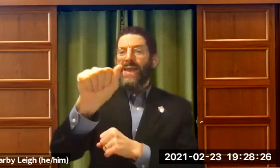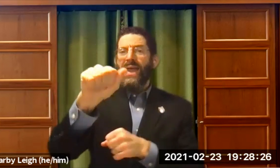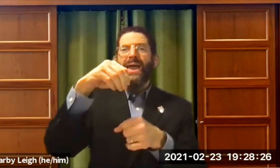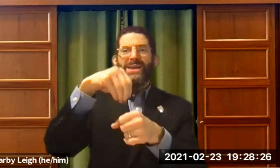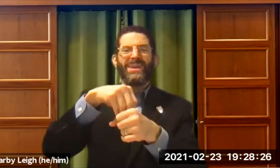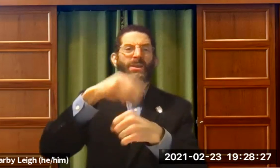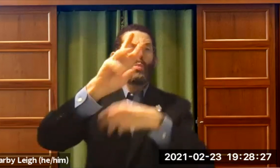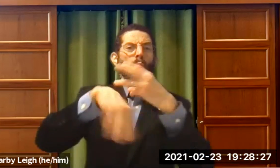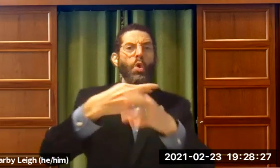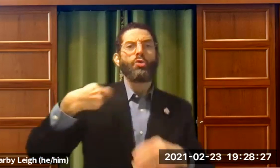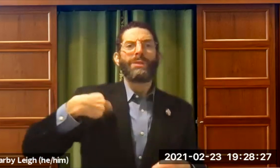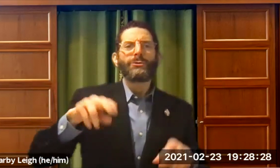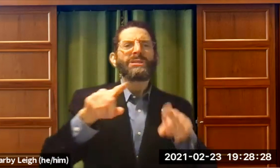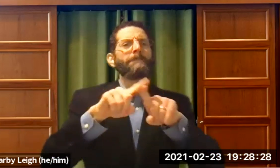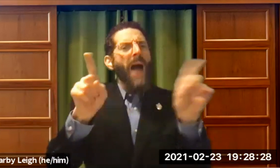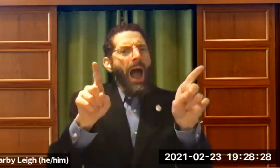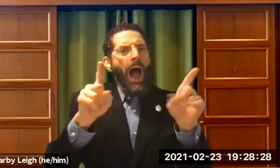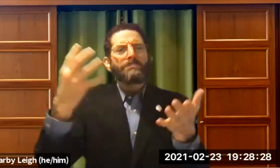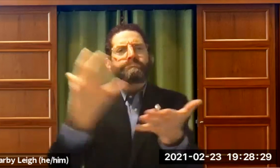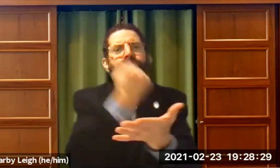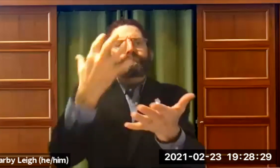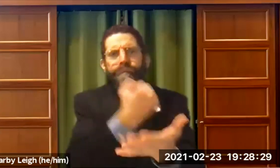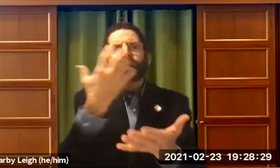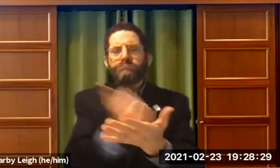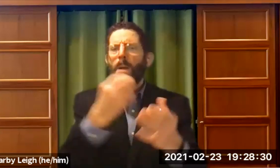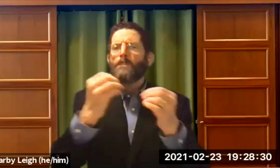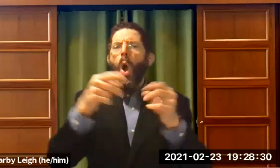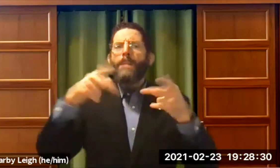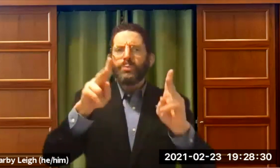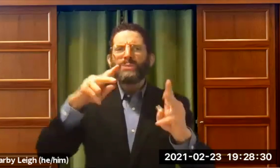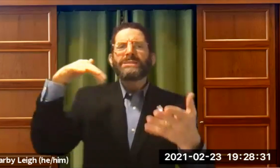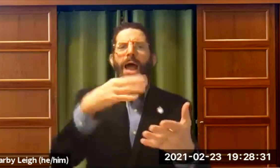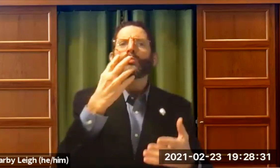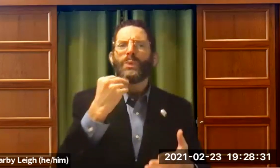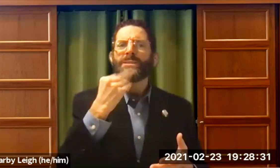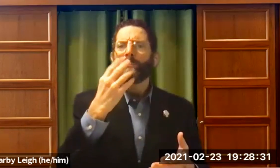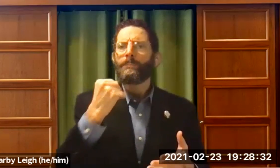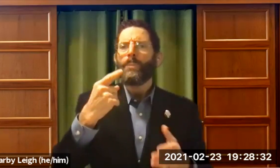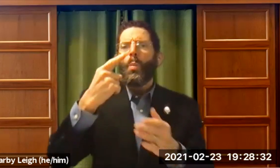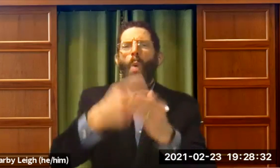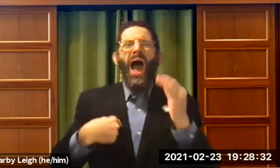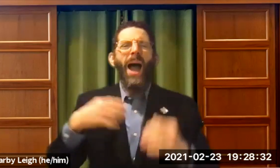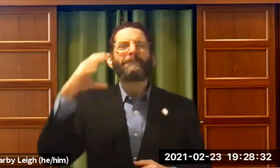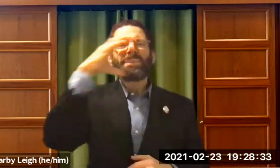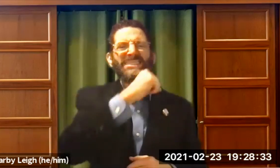school and get a master's degree in world religions. But I wanted to take that opportunity to learn more